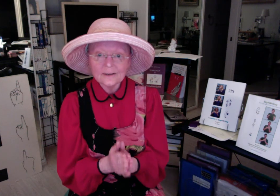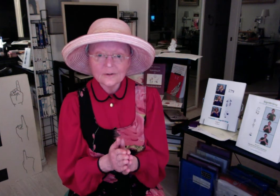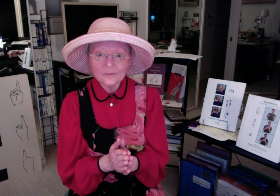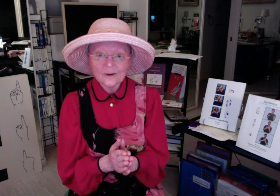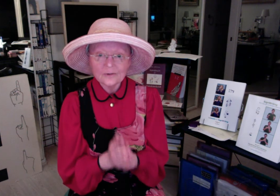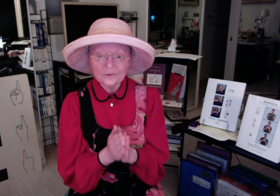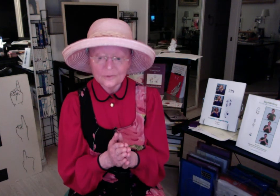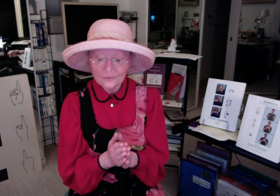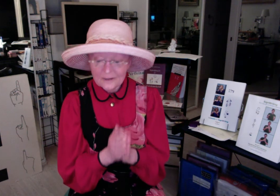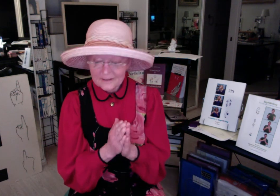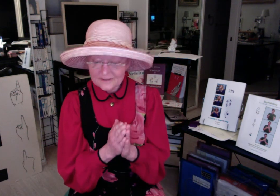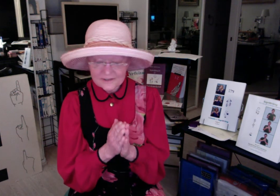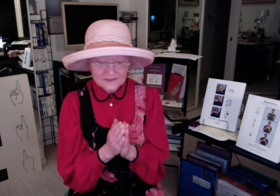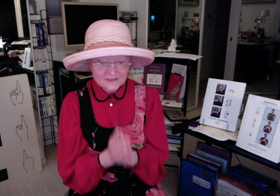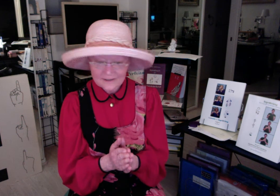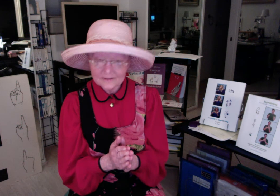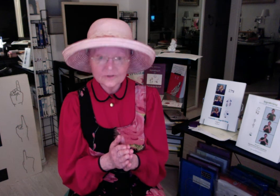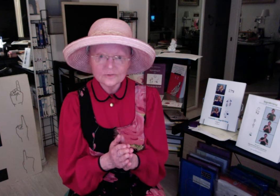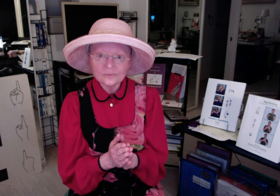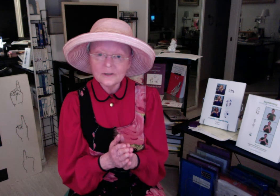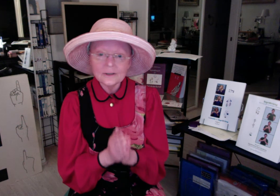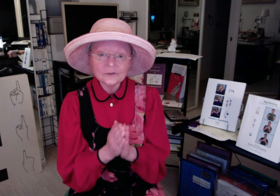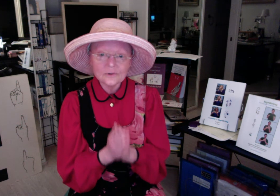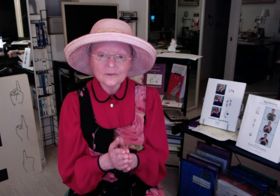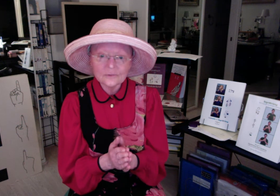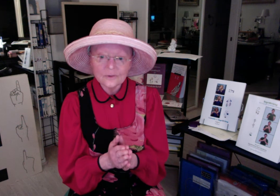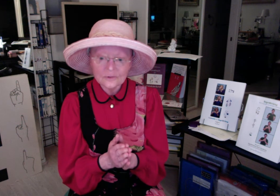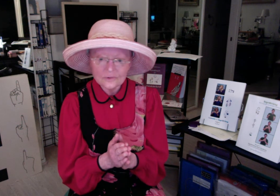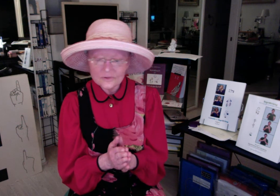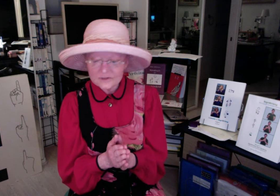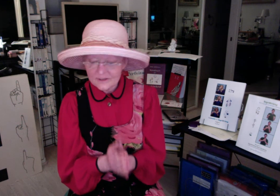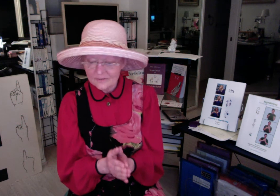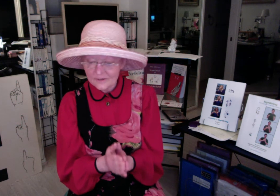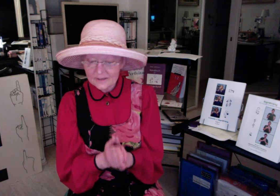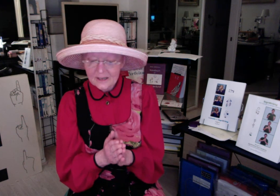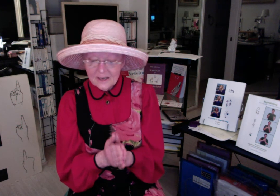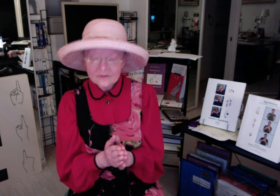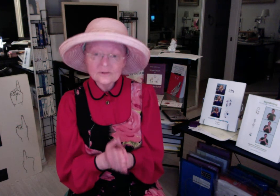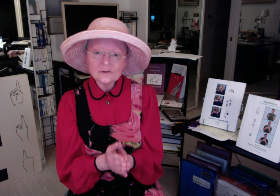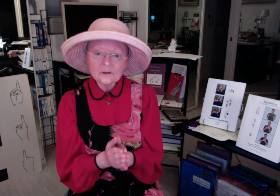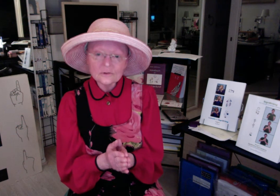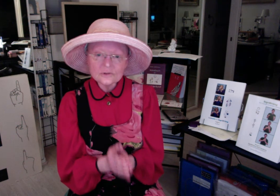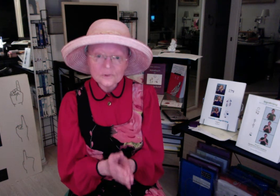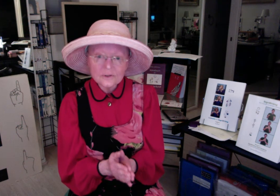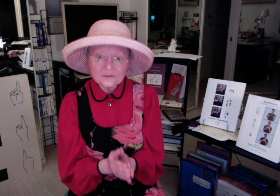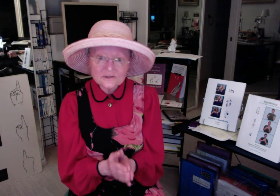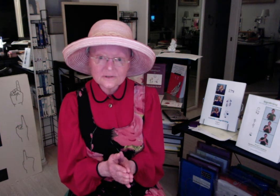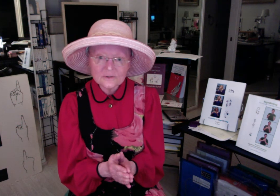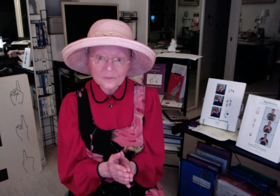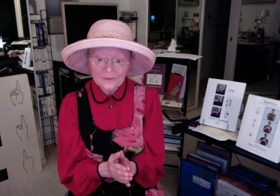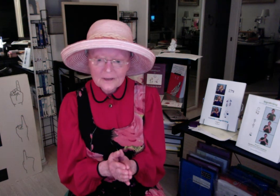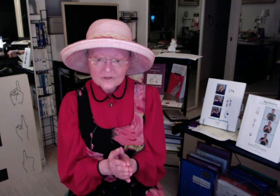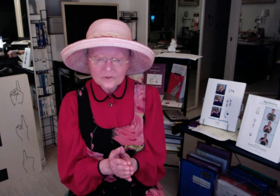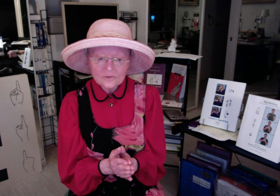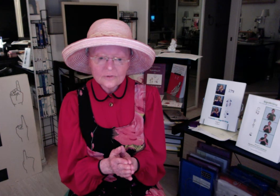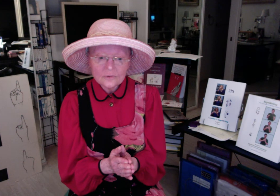you. It's exciting to me and to everyone who uses SignWriting that there are others learning the system so if you are